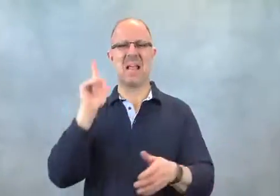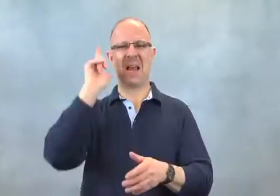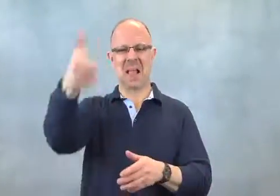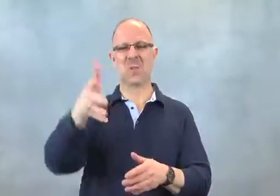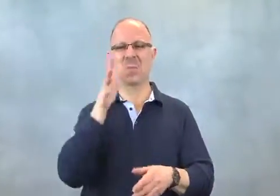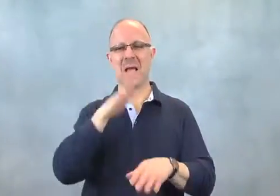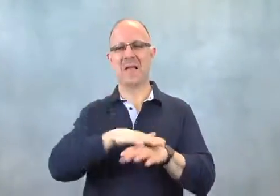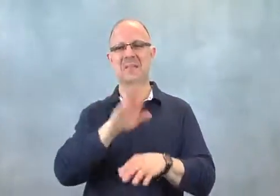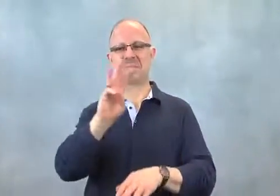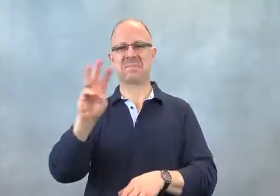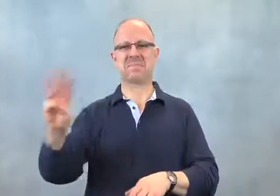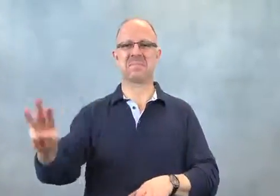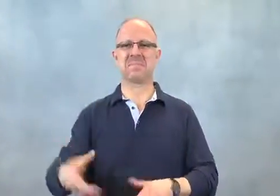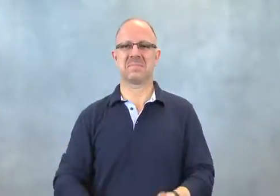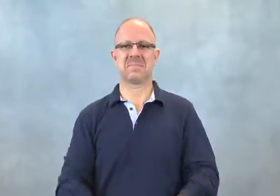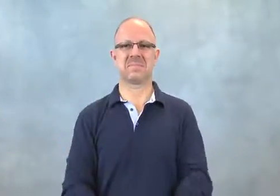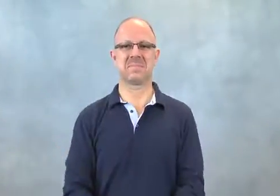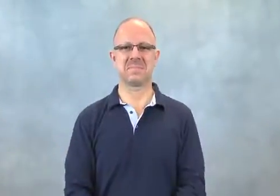The website will be set up in the future.